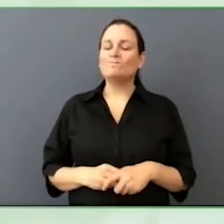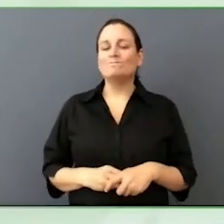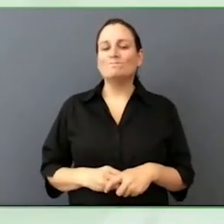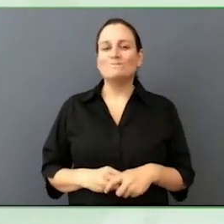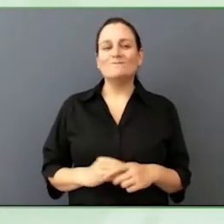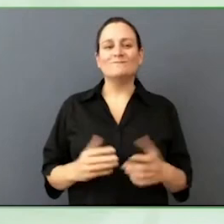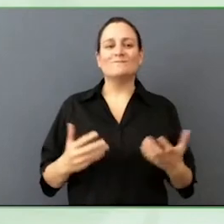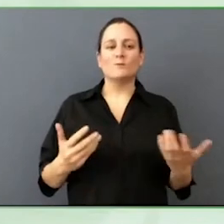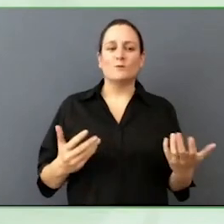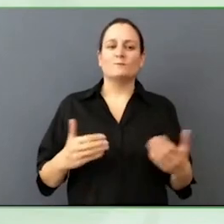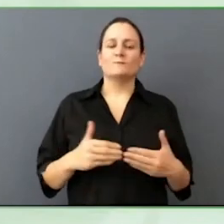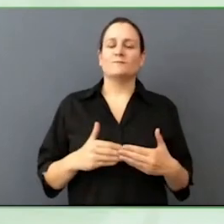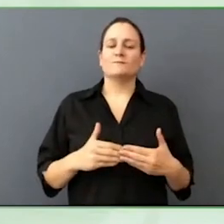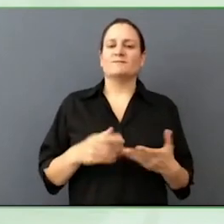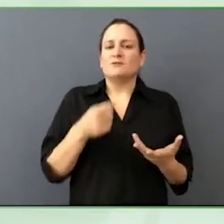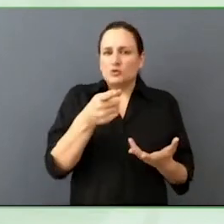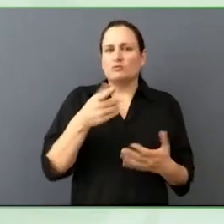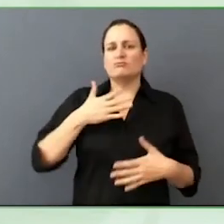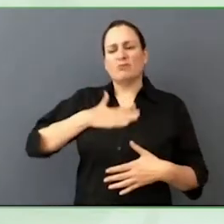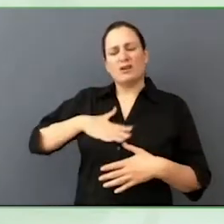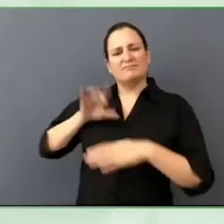They want to truly have impact. What advice?